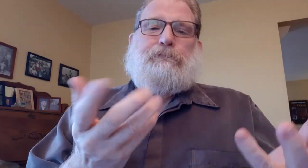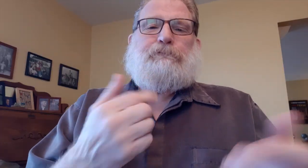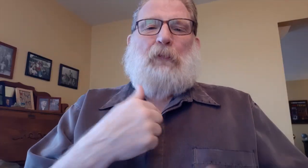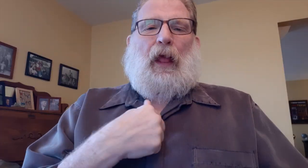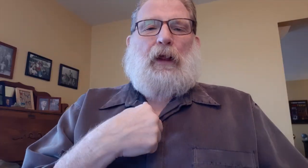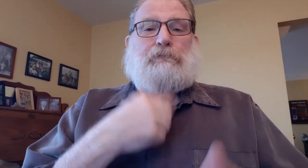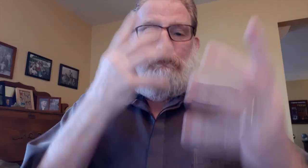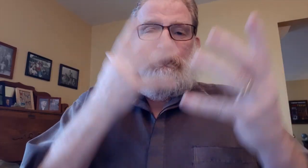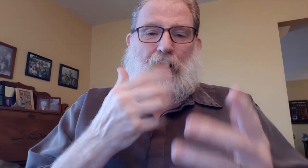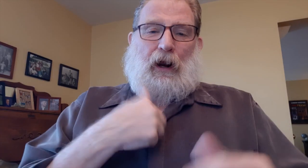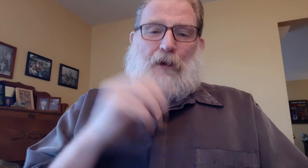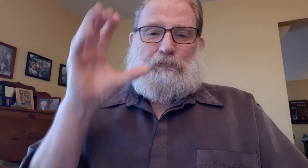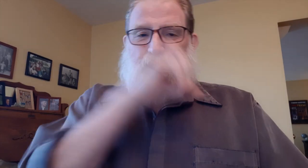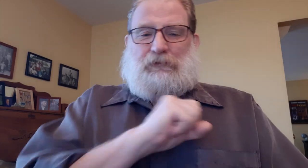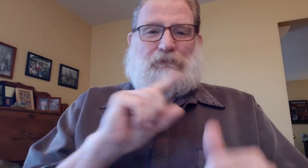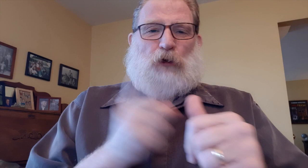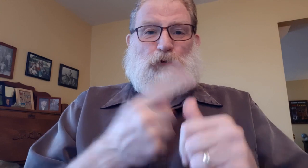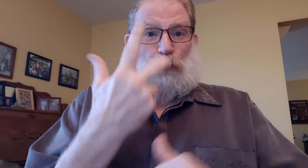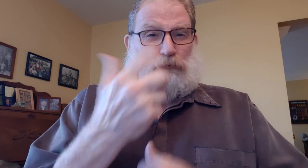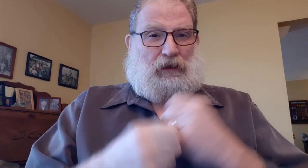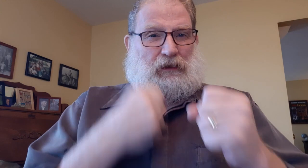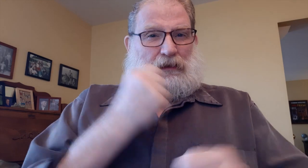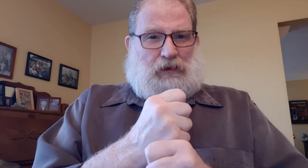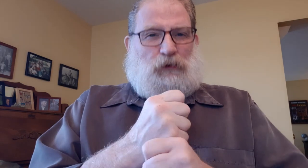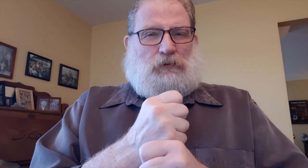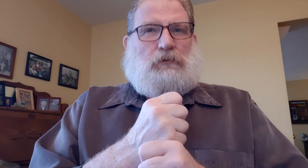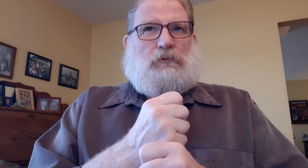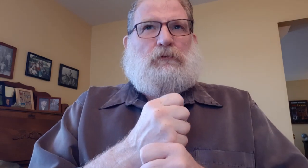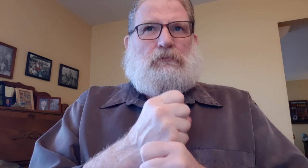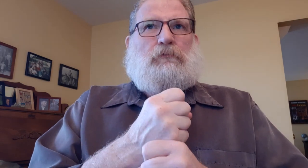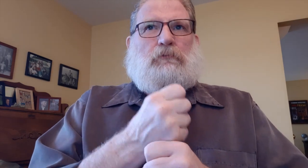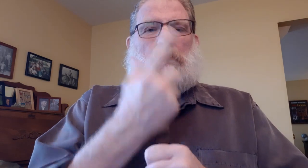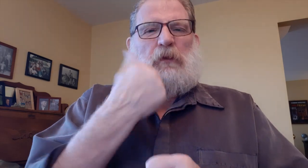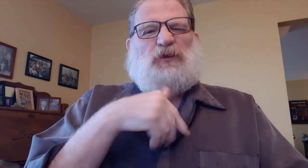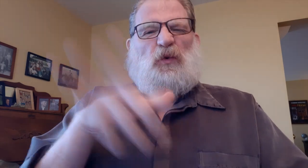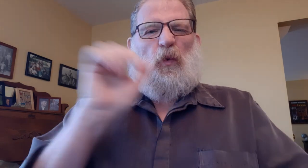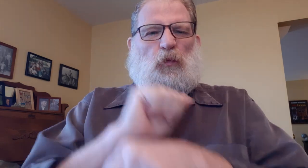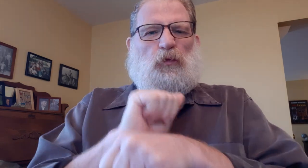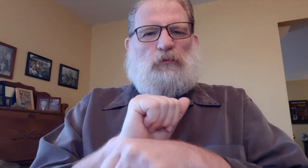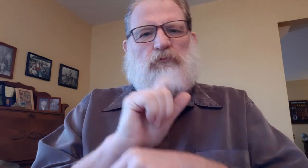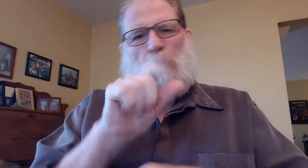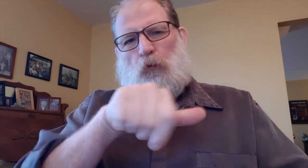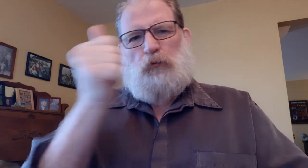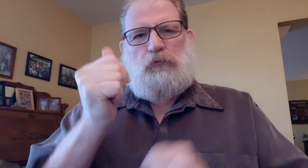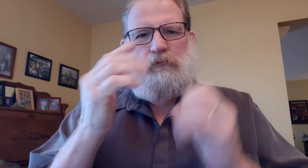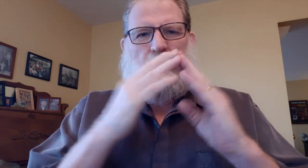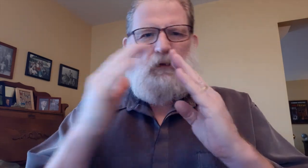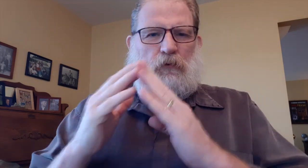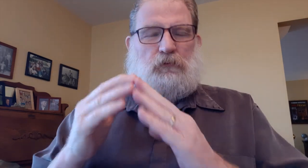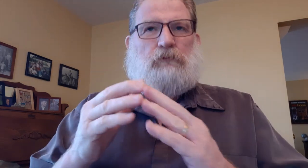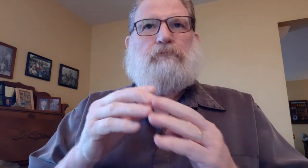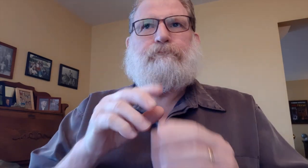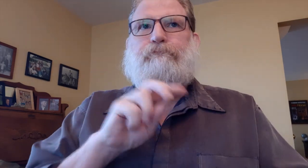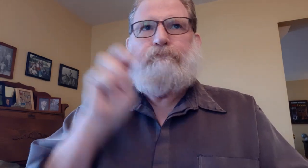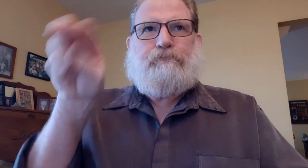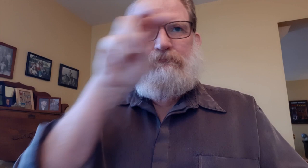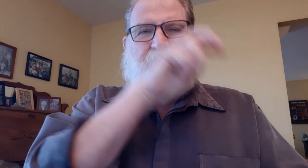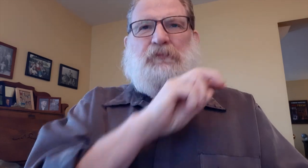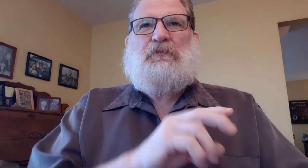Well, unfortunately, I missed the first three festivals due to work commitments.